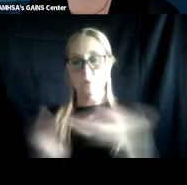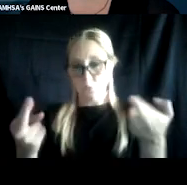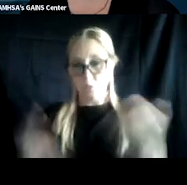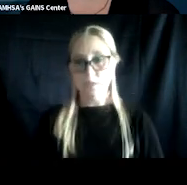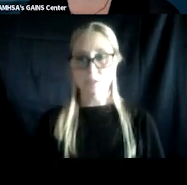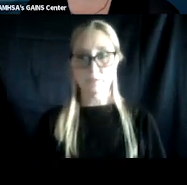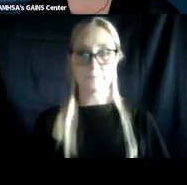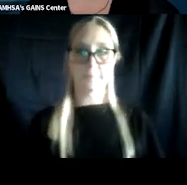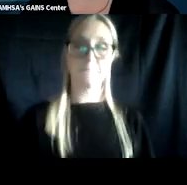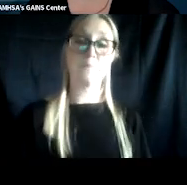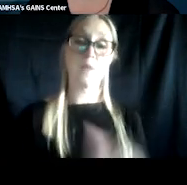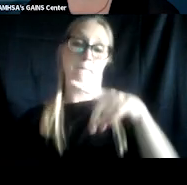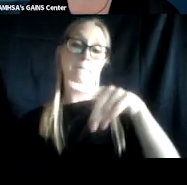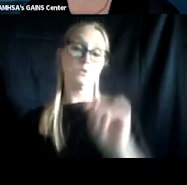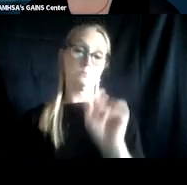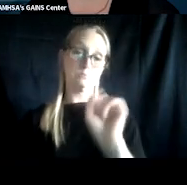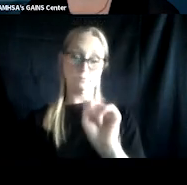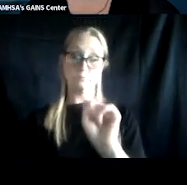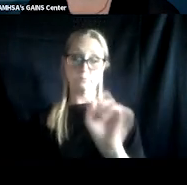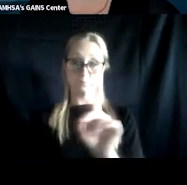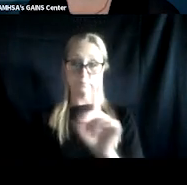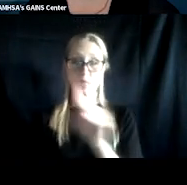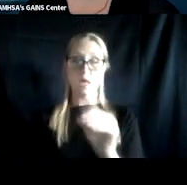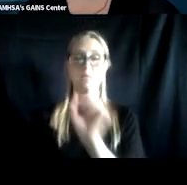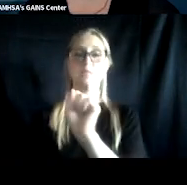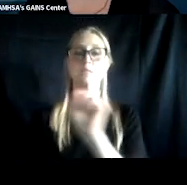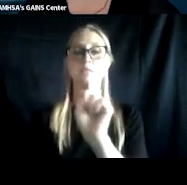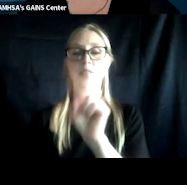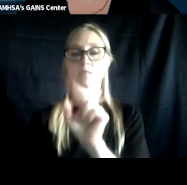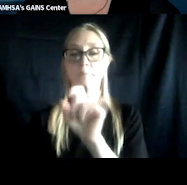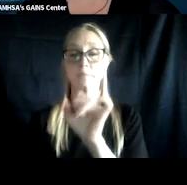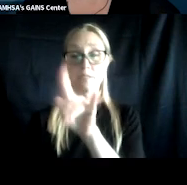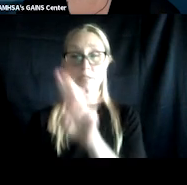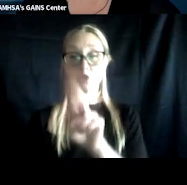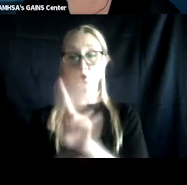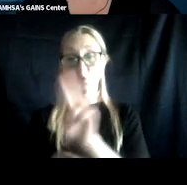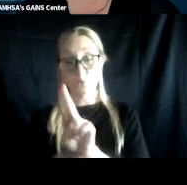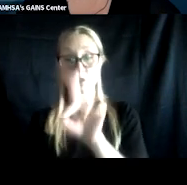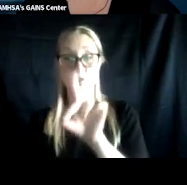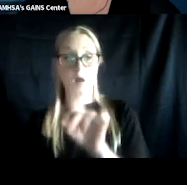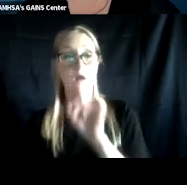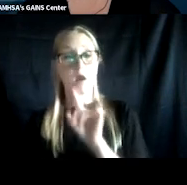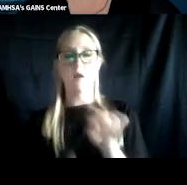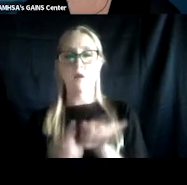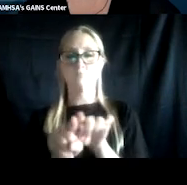Post-traumatic stress disorder and substance use disorder are often co-occurring within the veteran population.